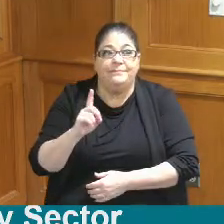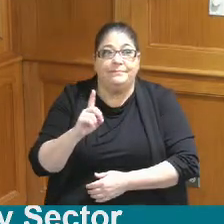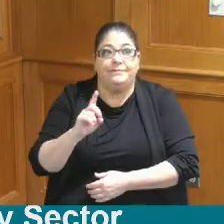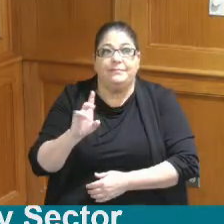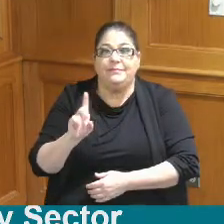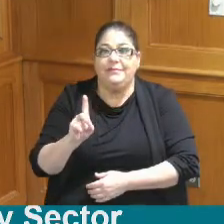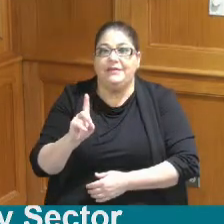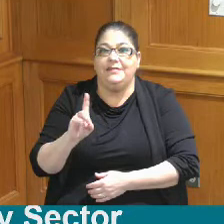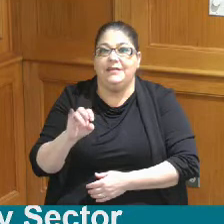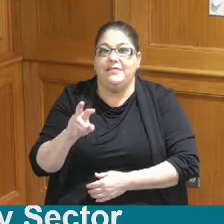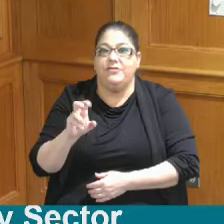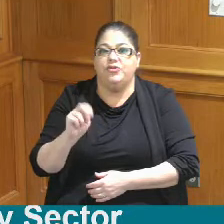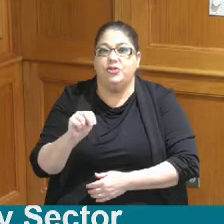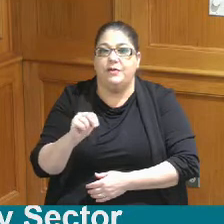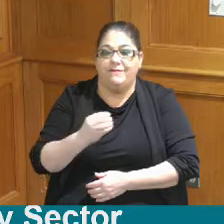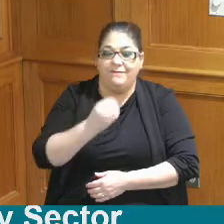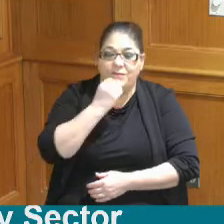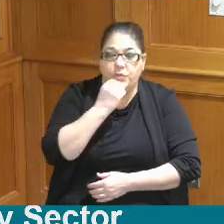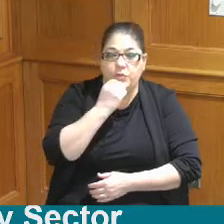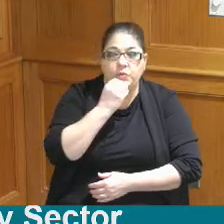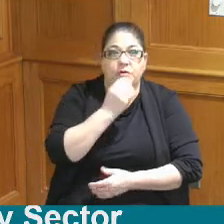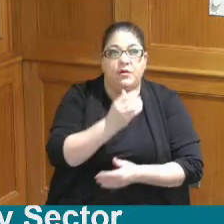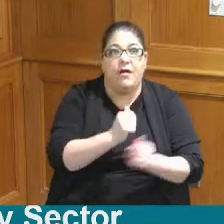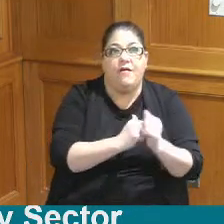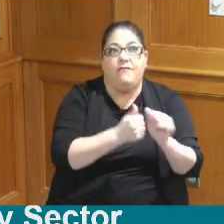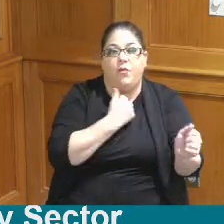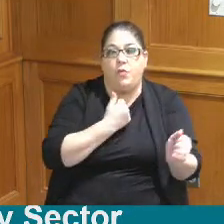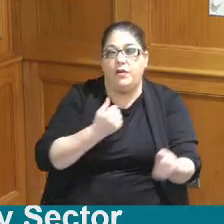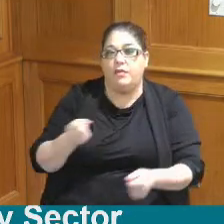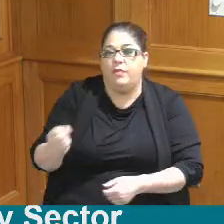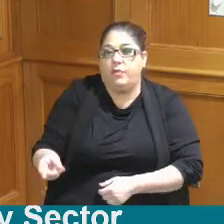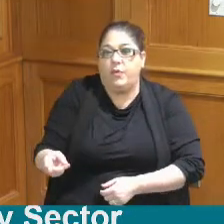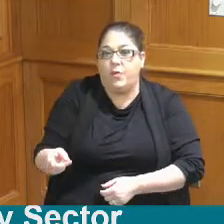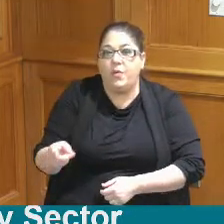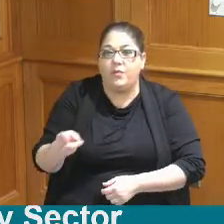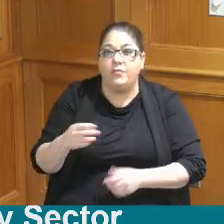goals so this isn't something required by how you pay either but we felt like since we were already